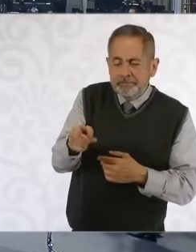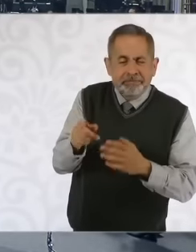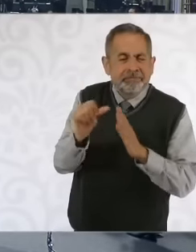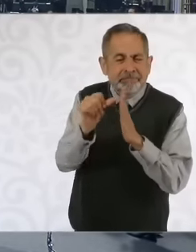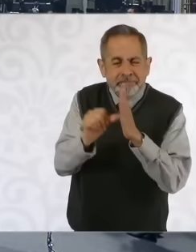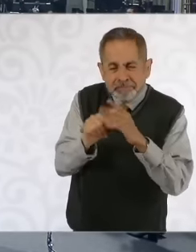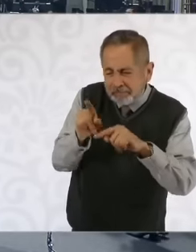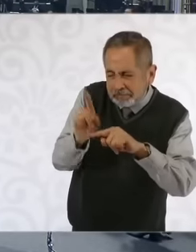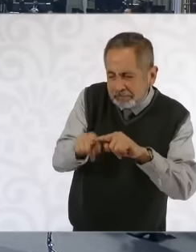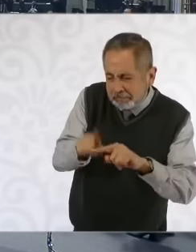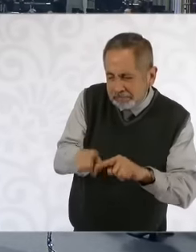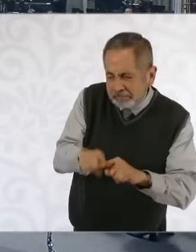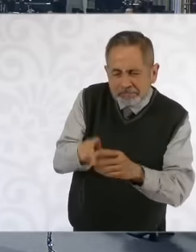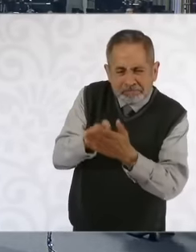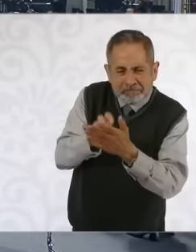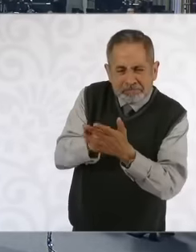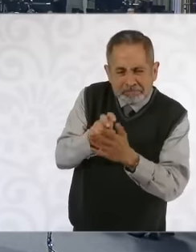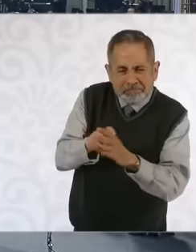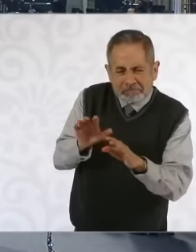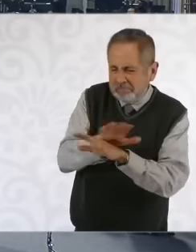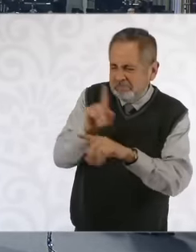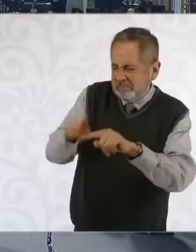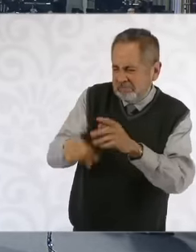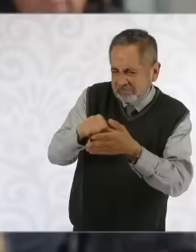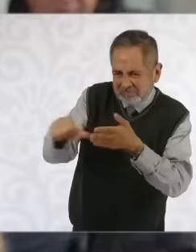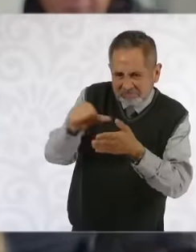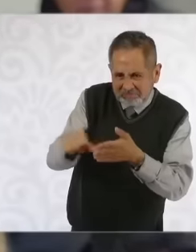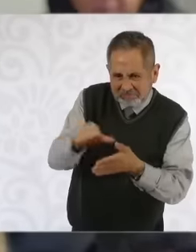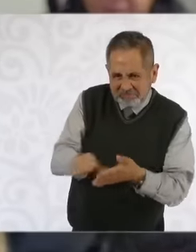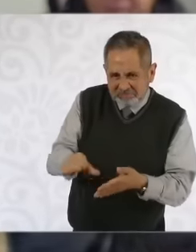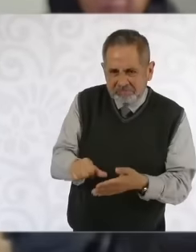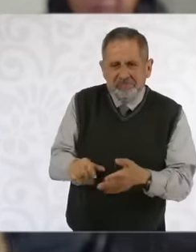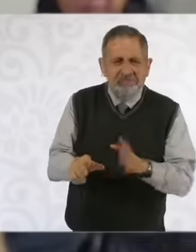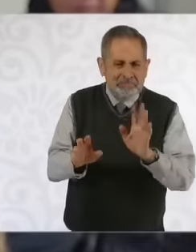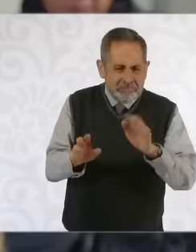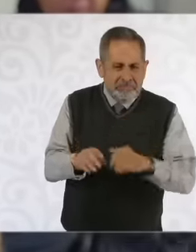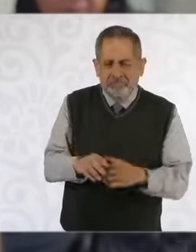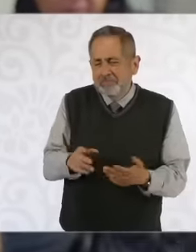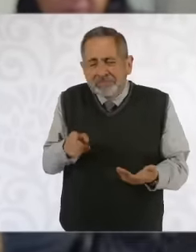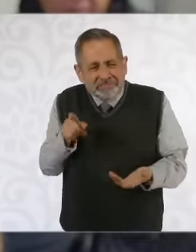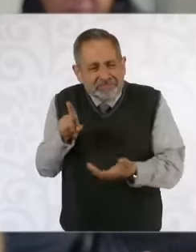Supreme Court, part of the Judicial Reform, which, as you have said, is the essential part of